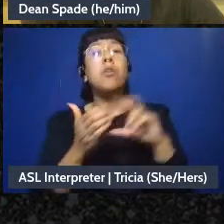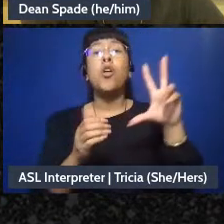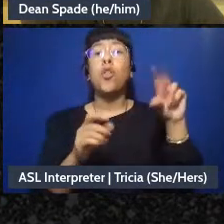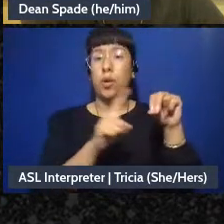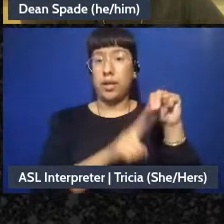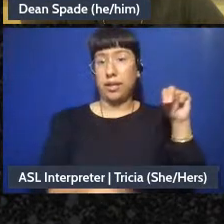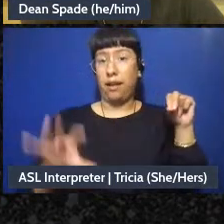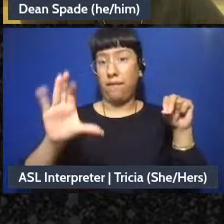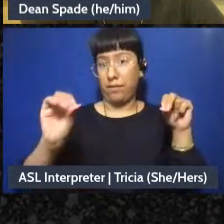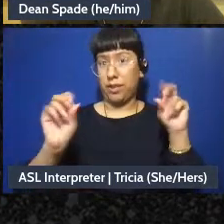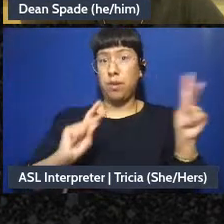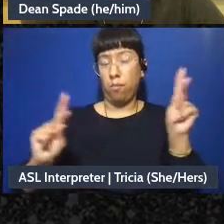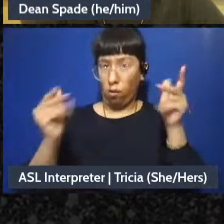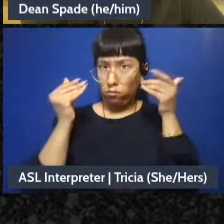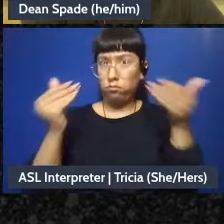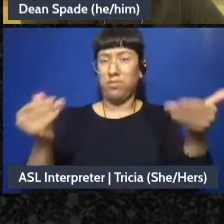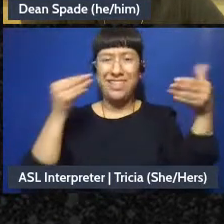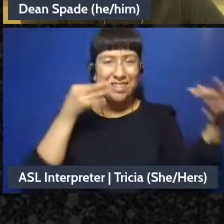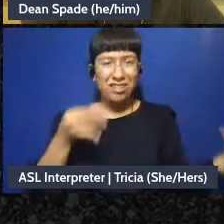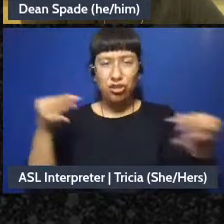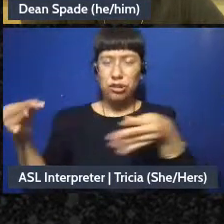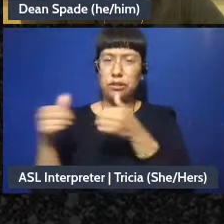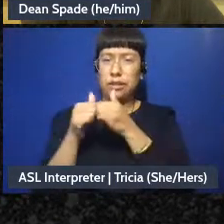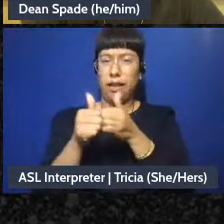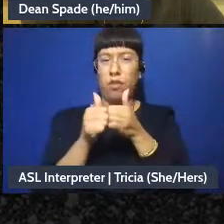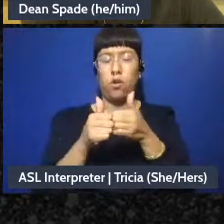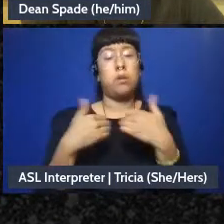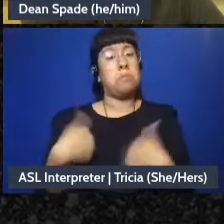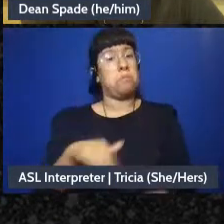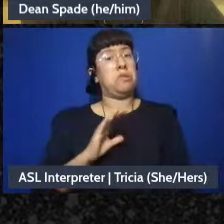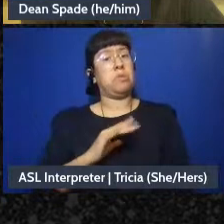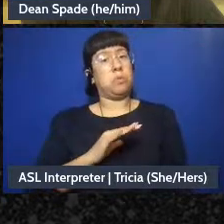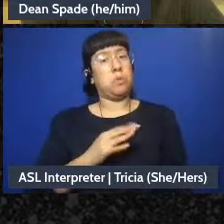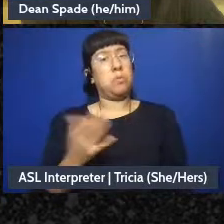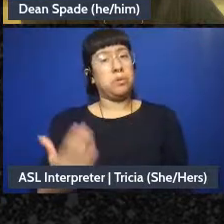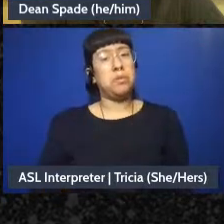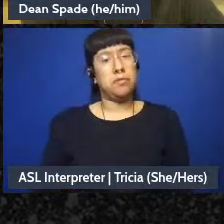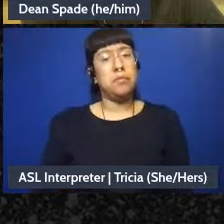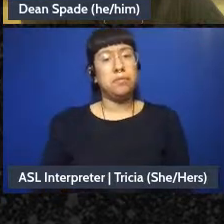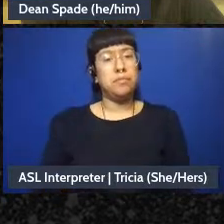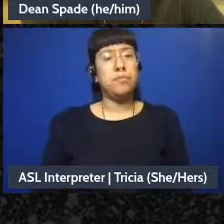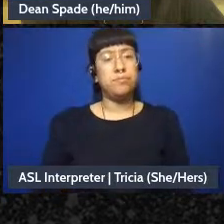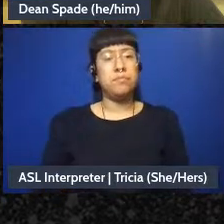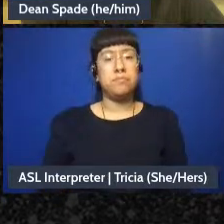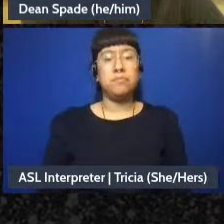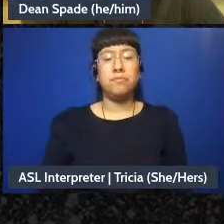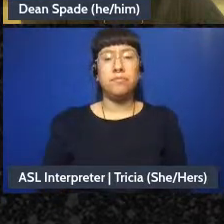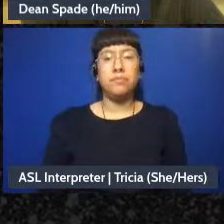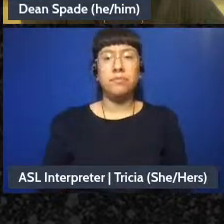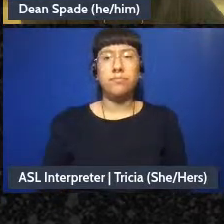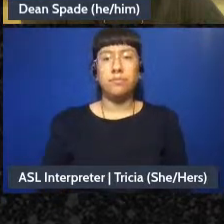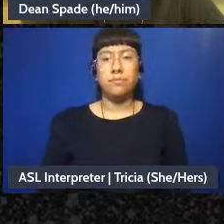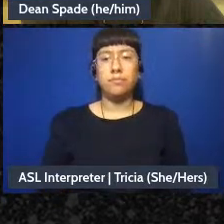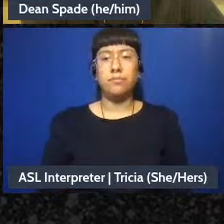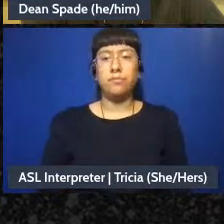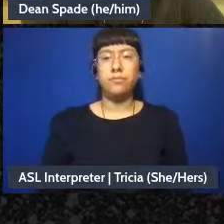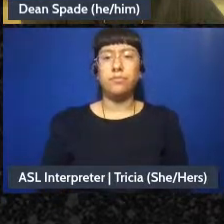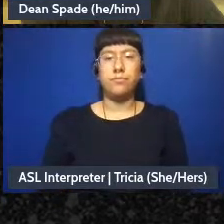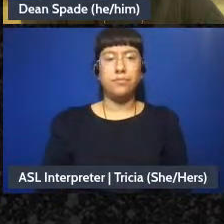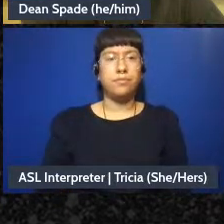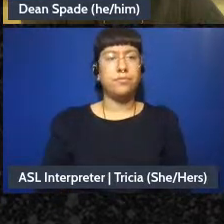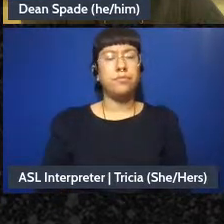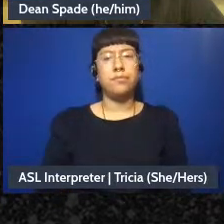making important decisions together which is really cool